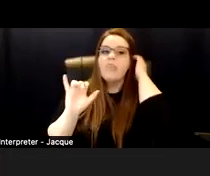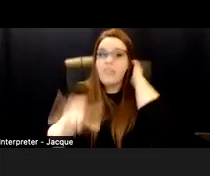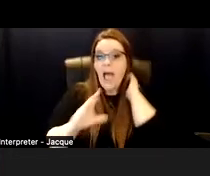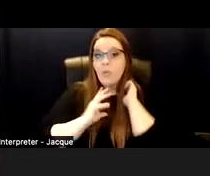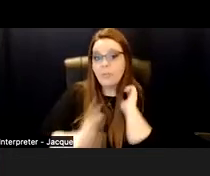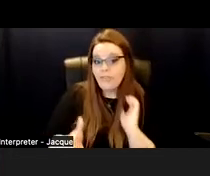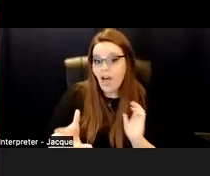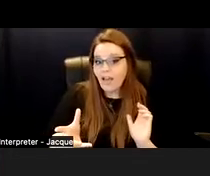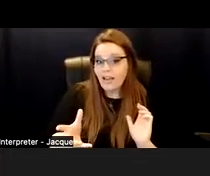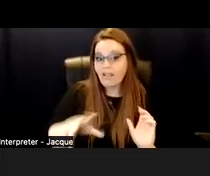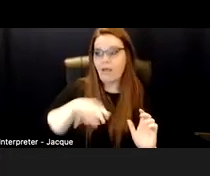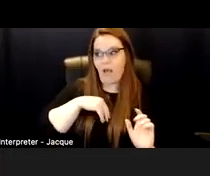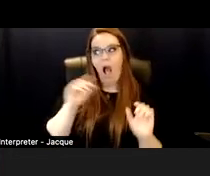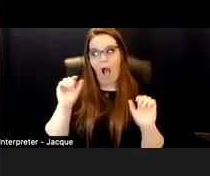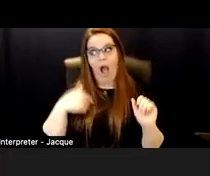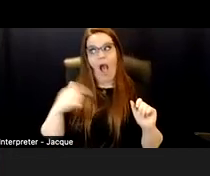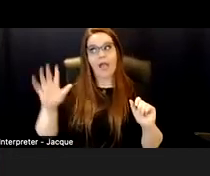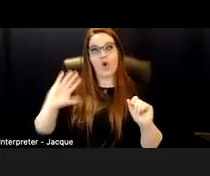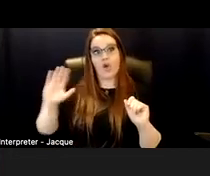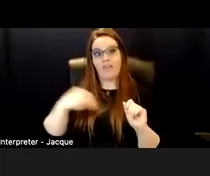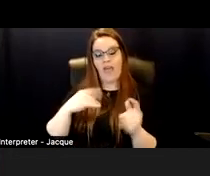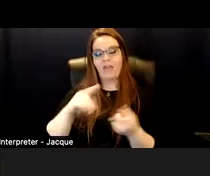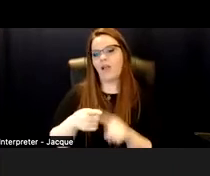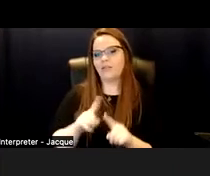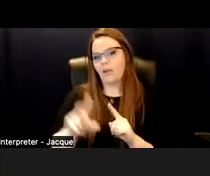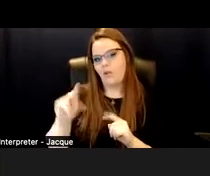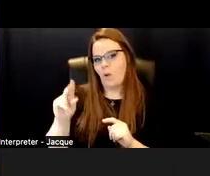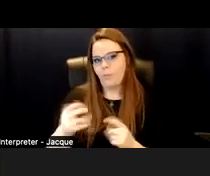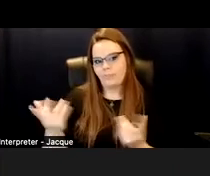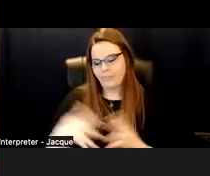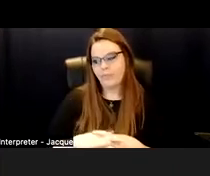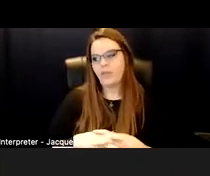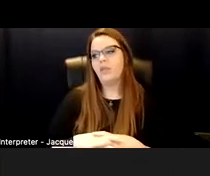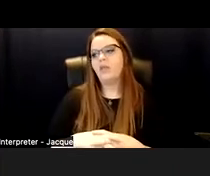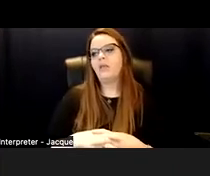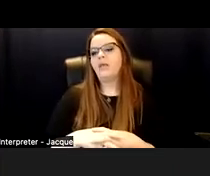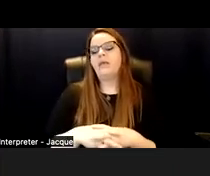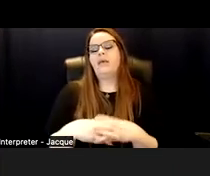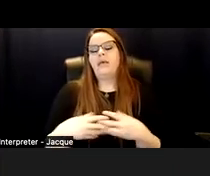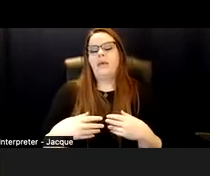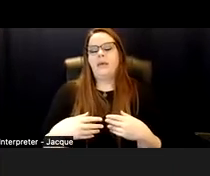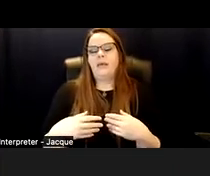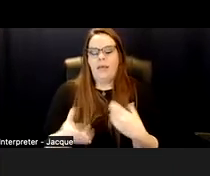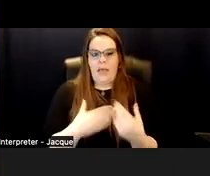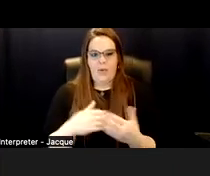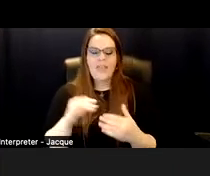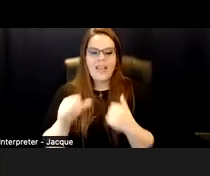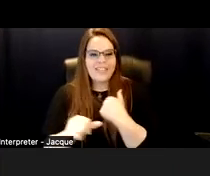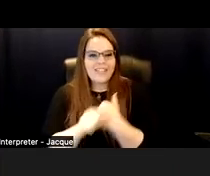I could have had friends, but no. Anyway, that is a danger of social skills classes. These rules are flexible.